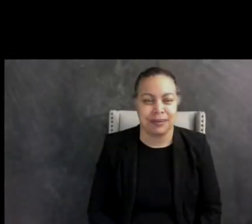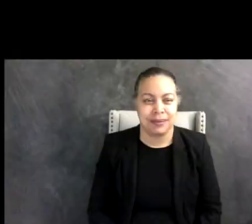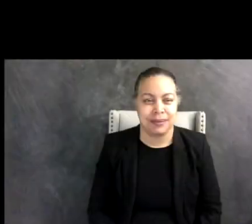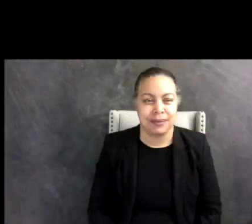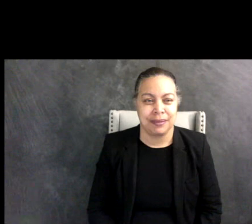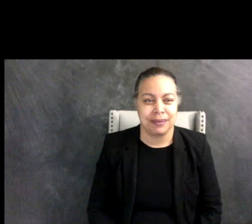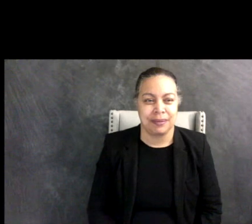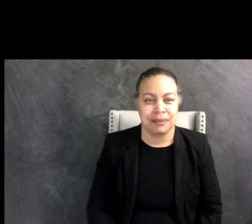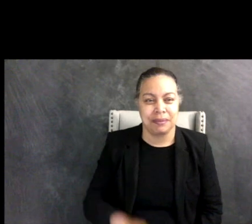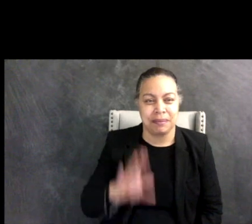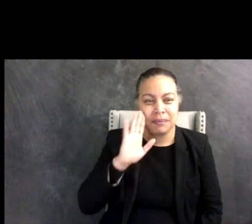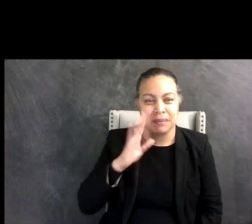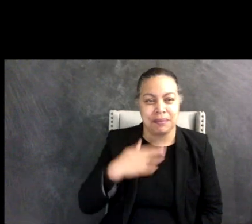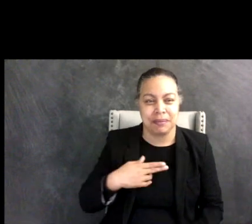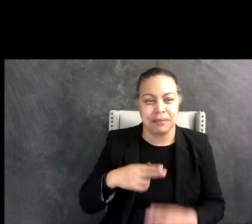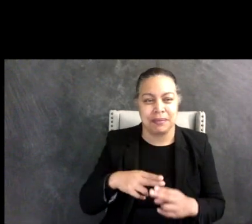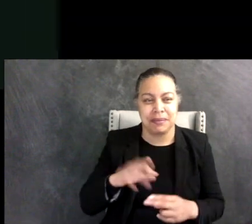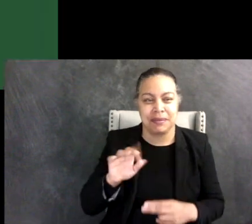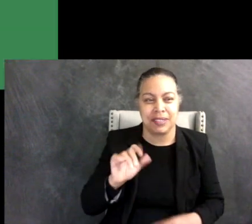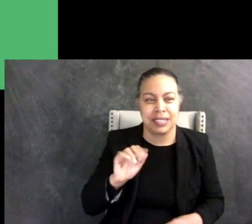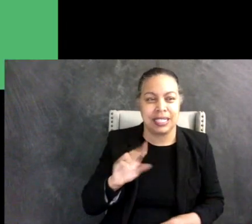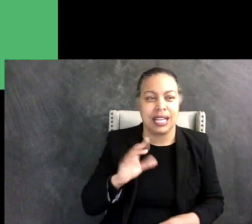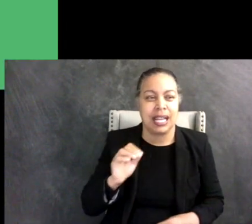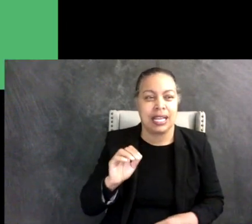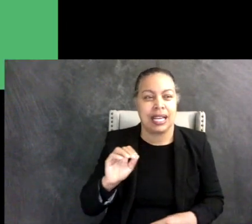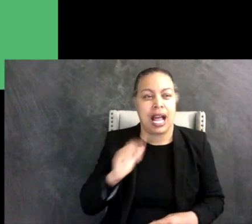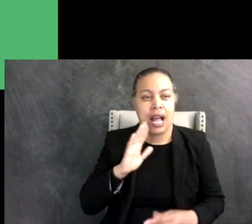My name is Fallon M. and I'm going to talk about 'Autistic Ways of Playing,